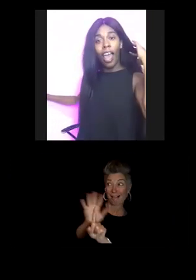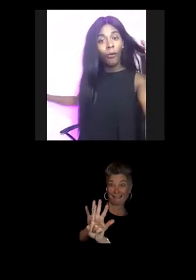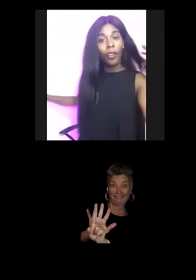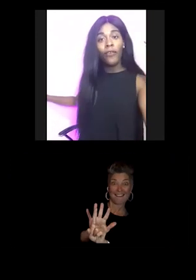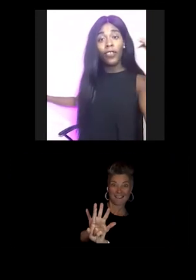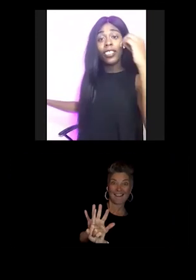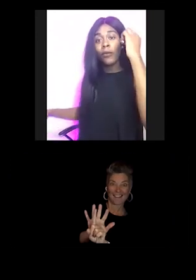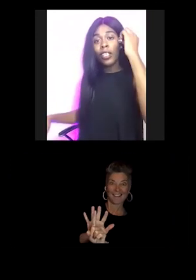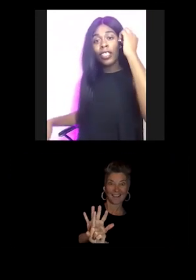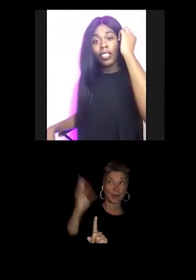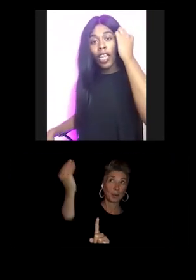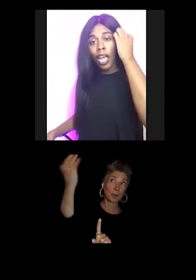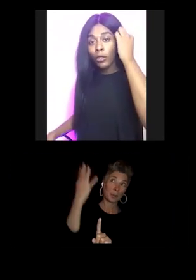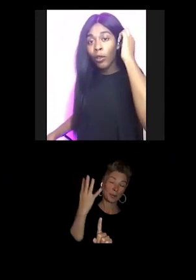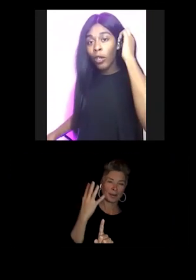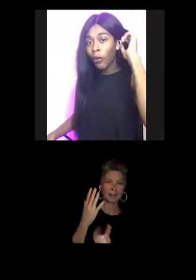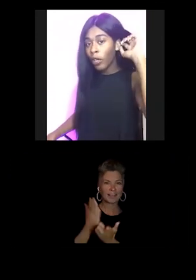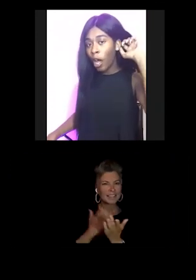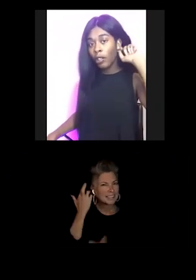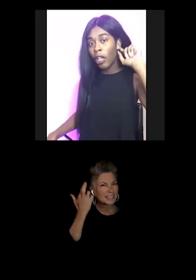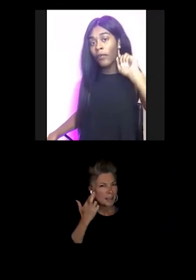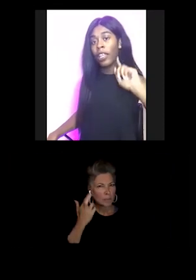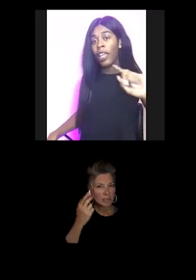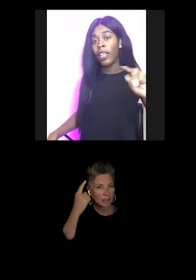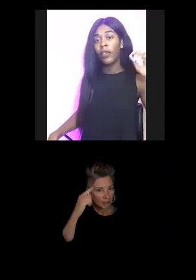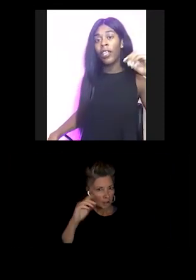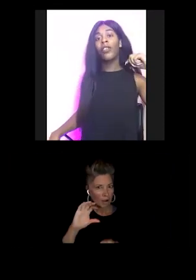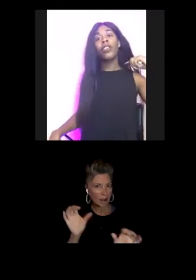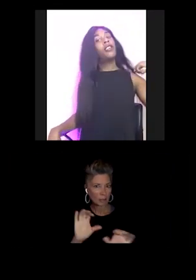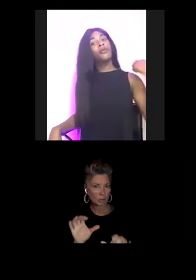I really for some reason thought I was doing the Real House wives of Atlanta reunion